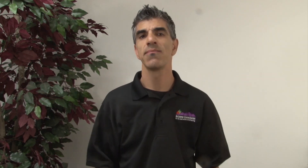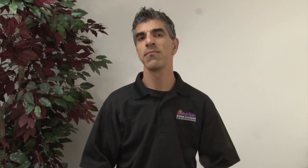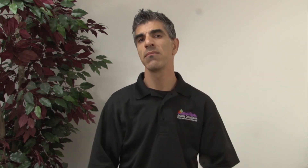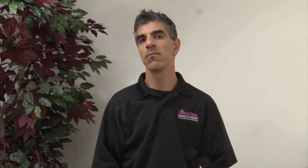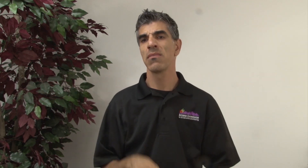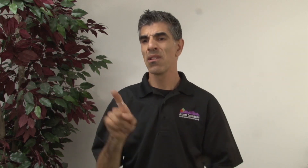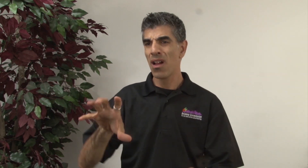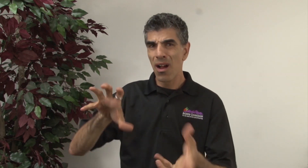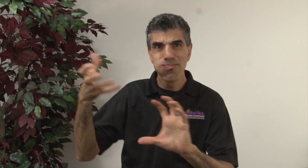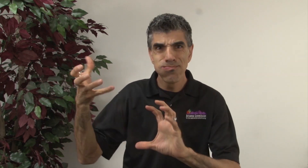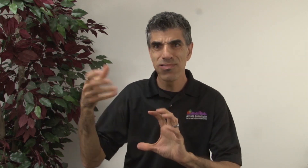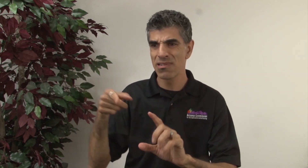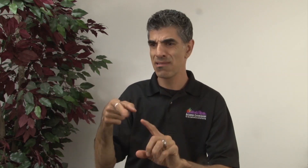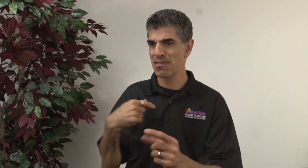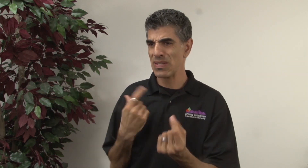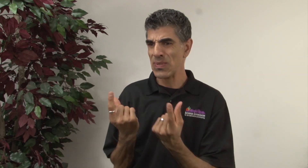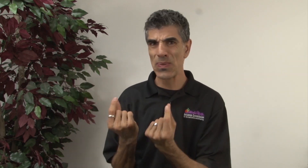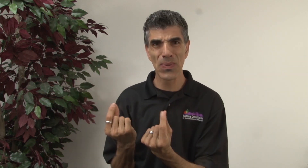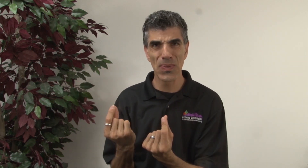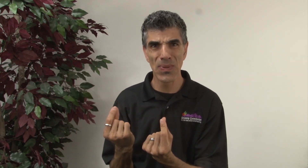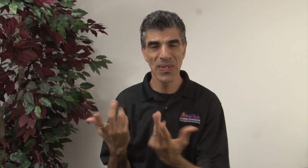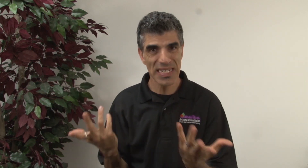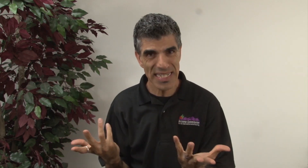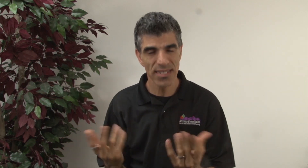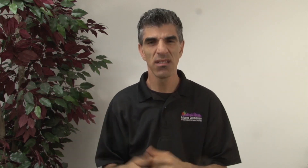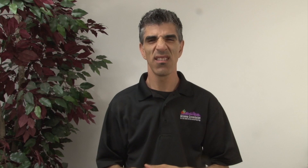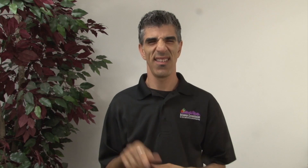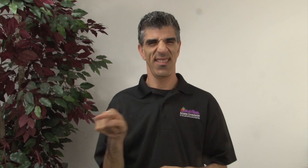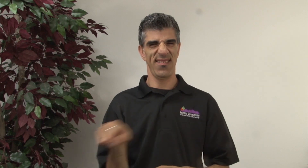That got messed up! What do I do?